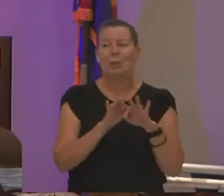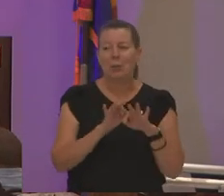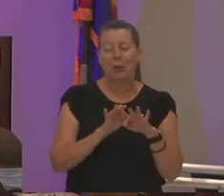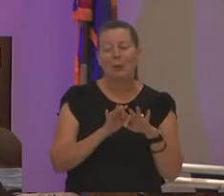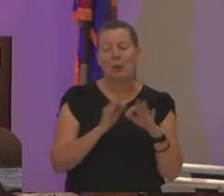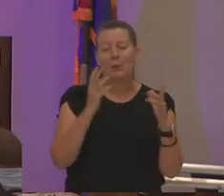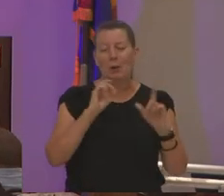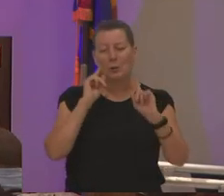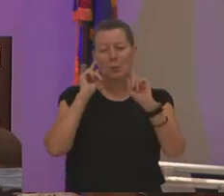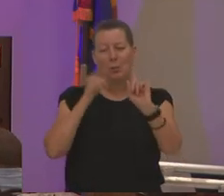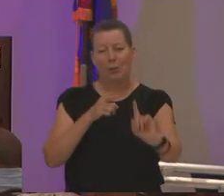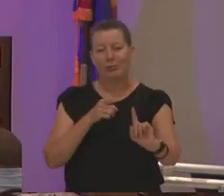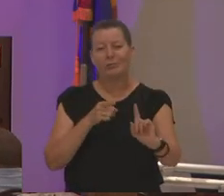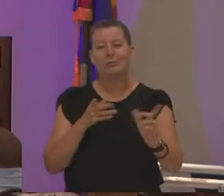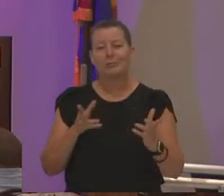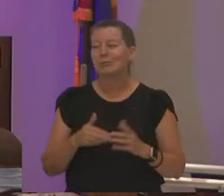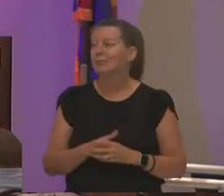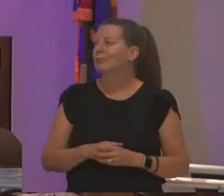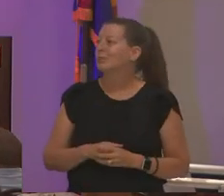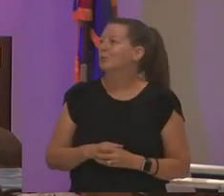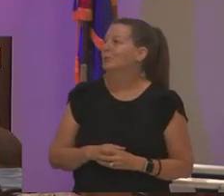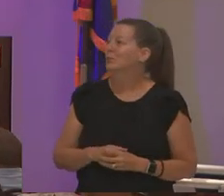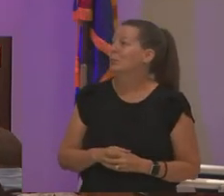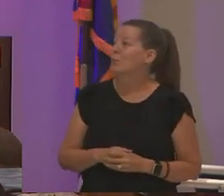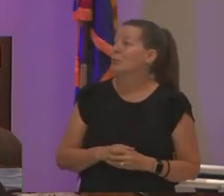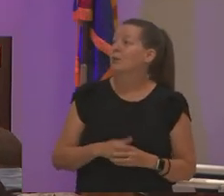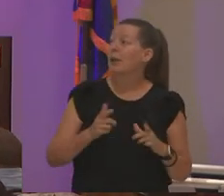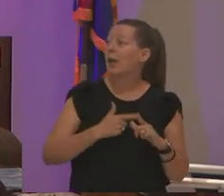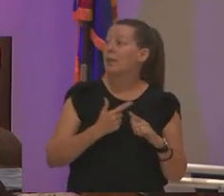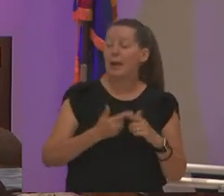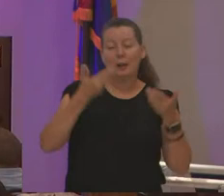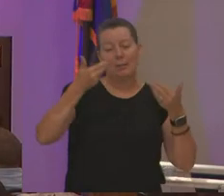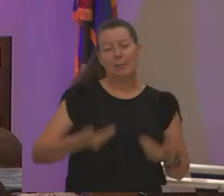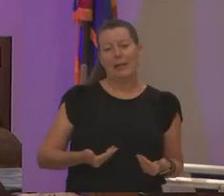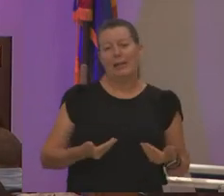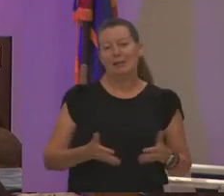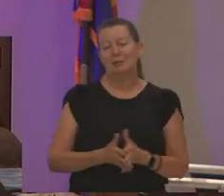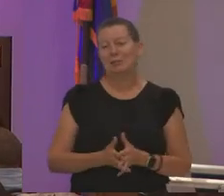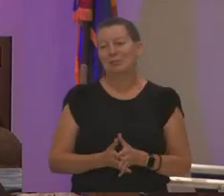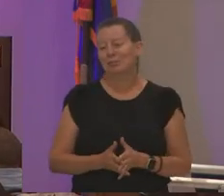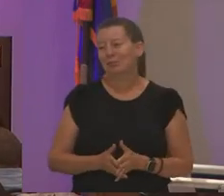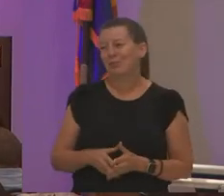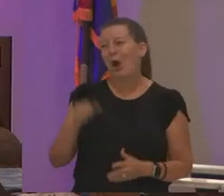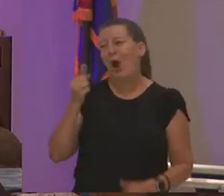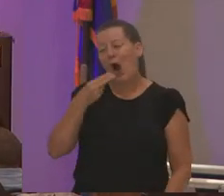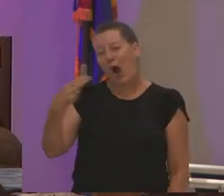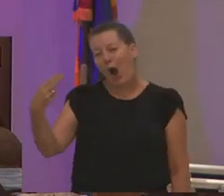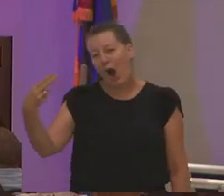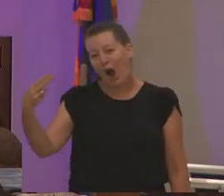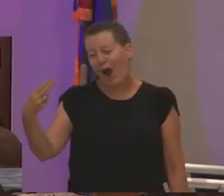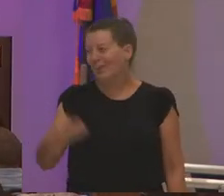and welcome folks and then we get to me we get to me we get to me we get to me i know that crazy